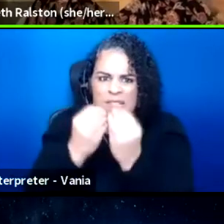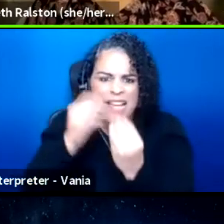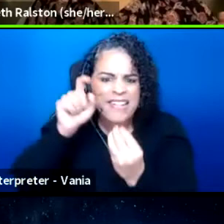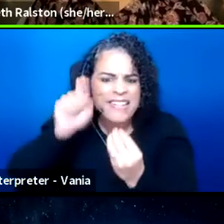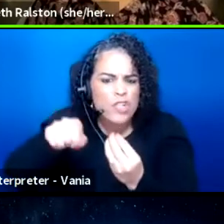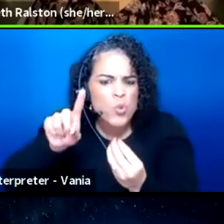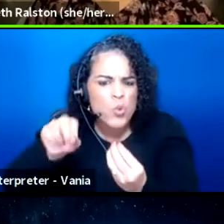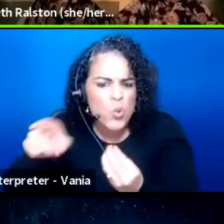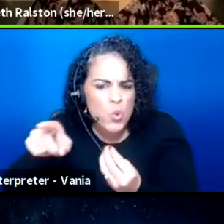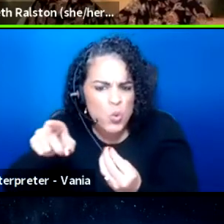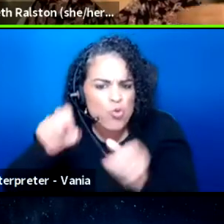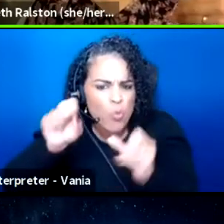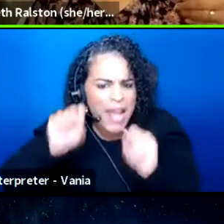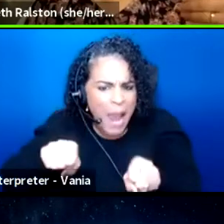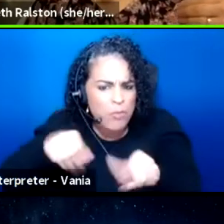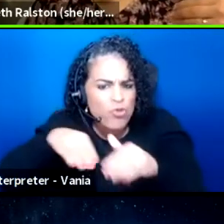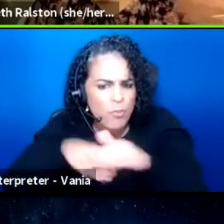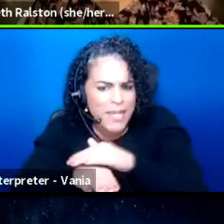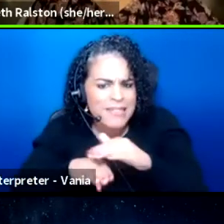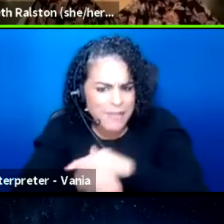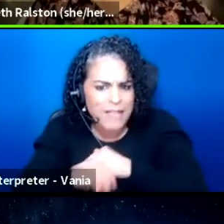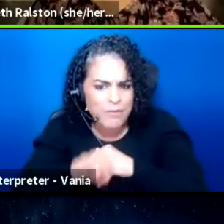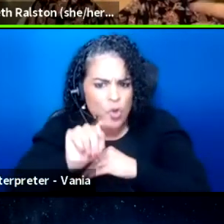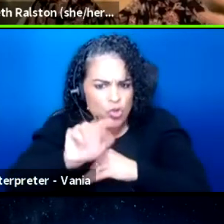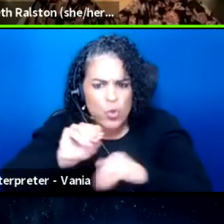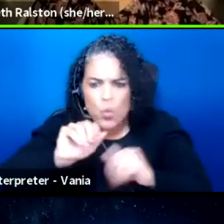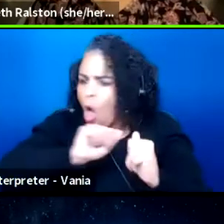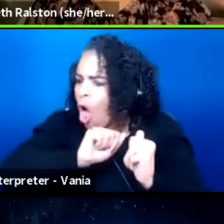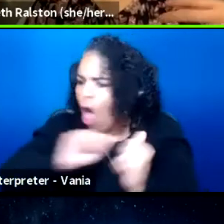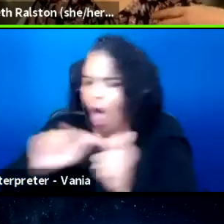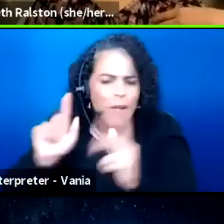in order to be accessible to people with disabilities.